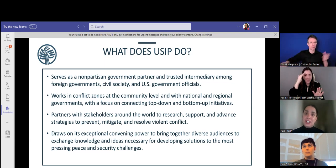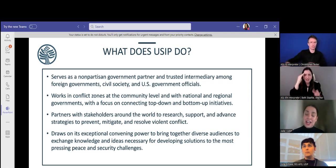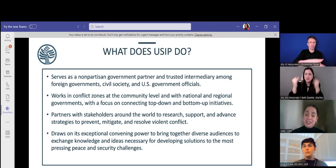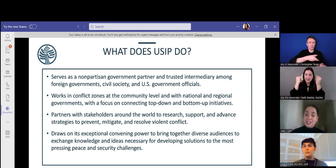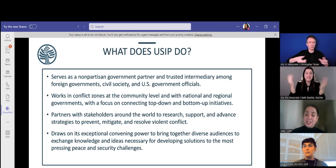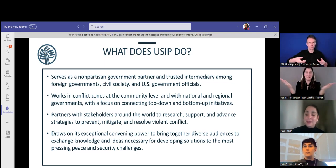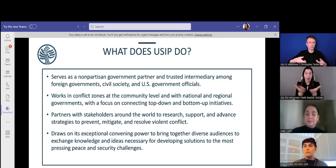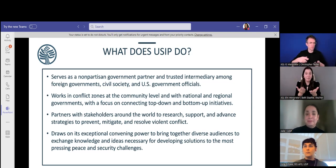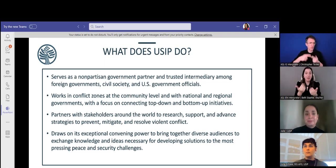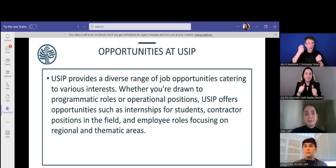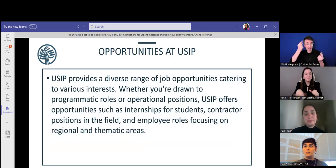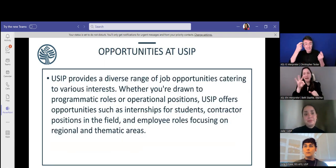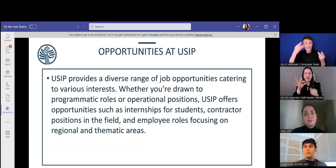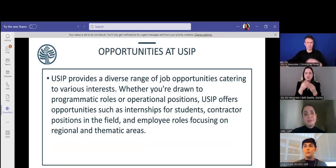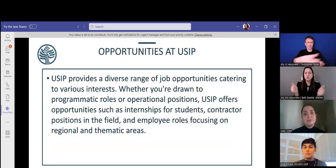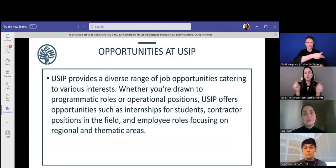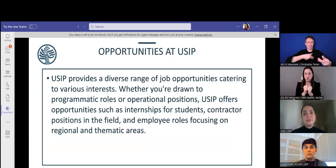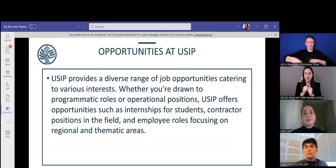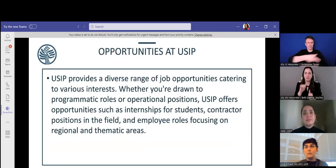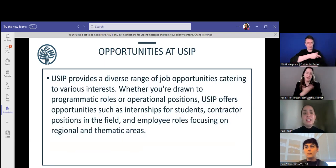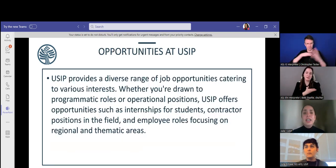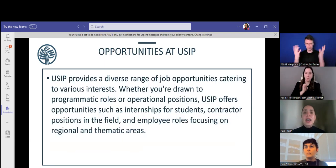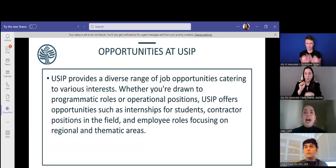challenges.